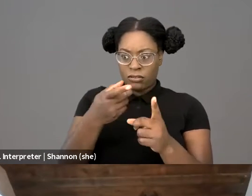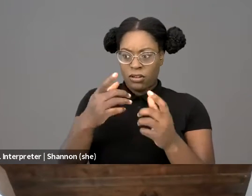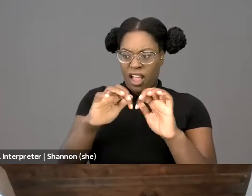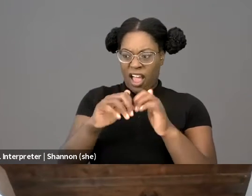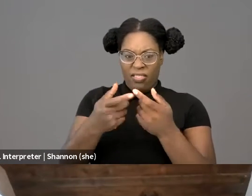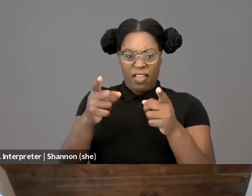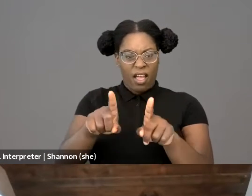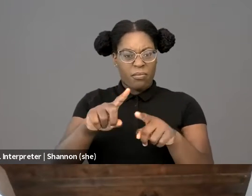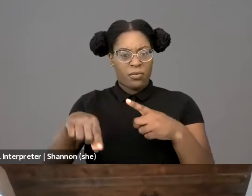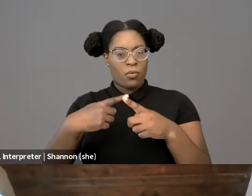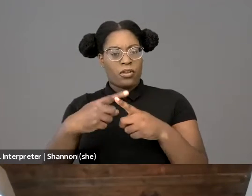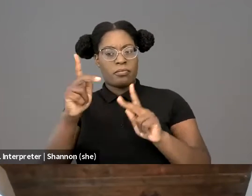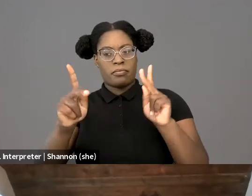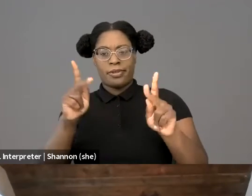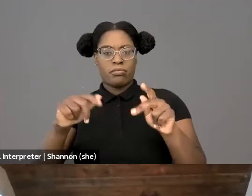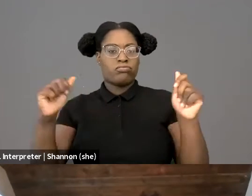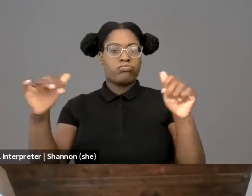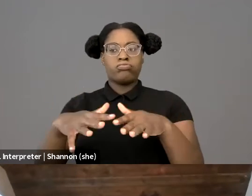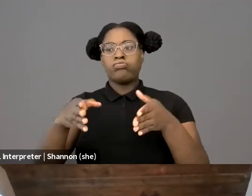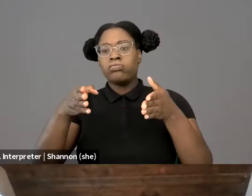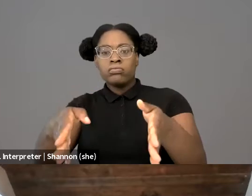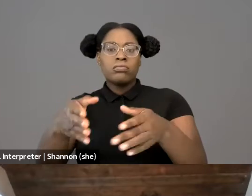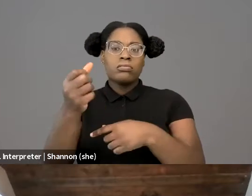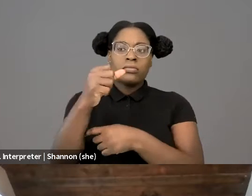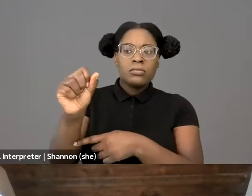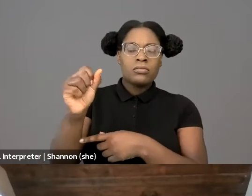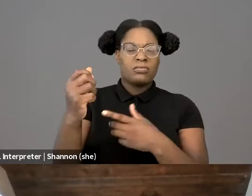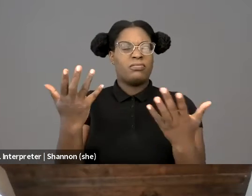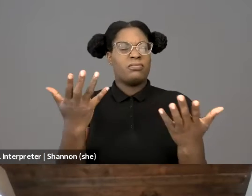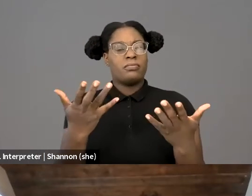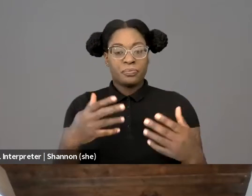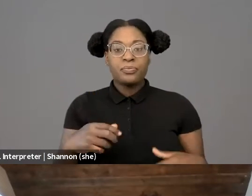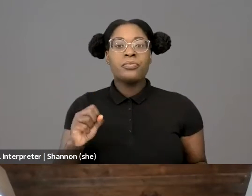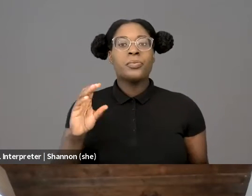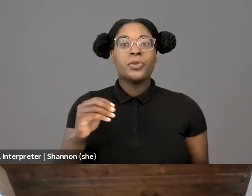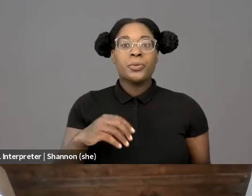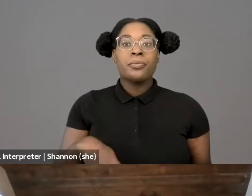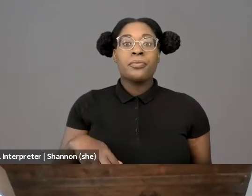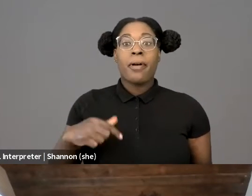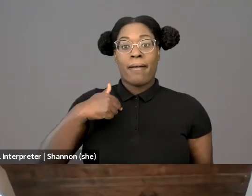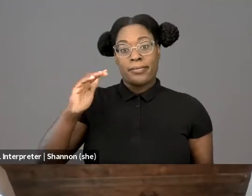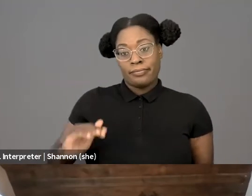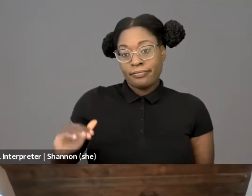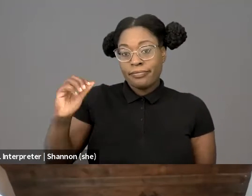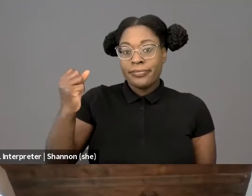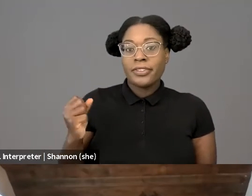my own introduction to fighting words. Where I grew up in the South Bronx, the wrong words could turn